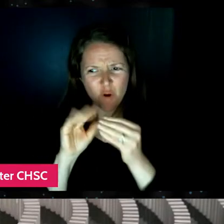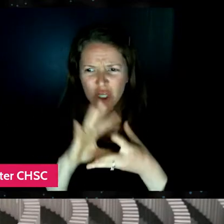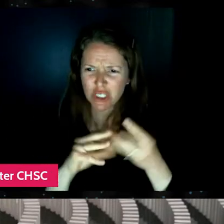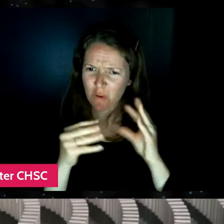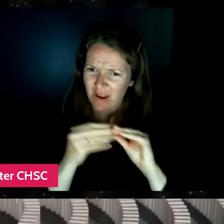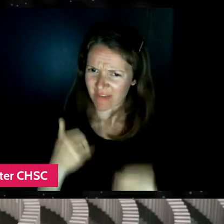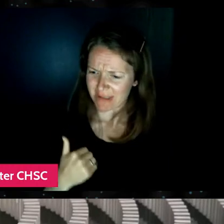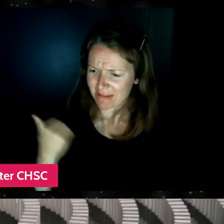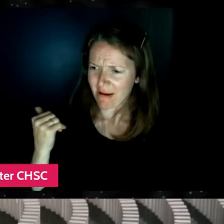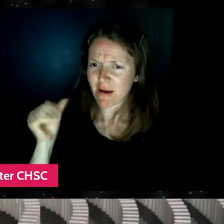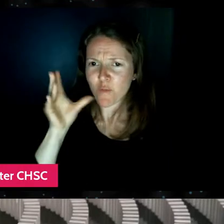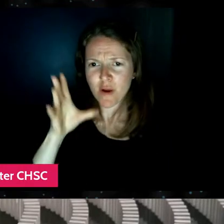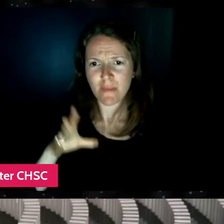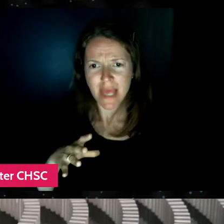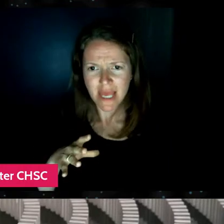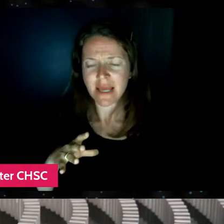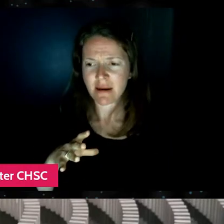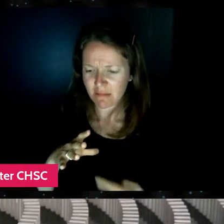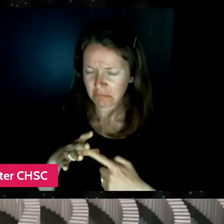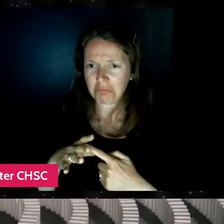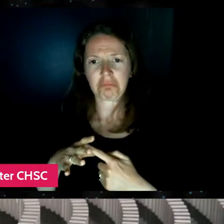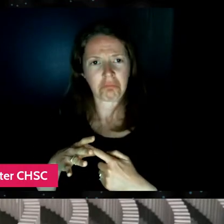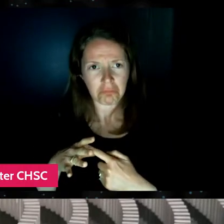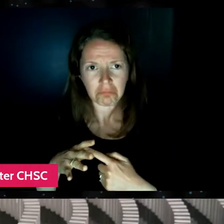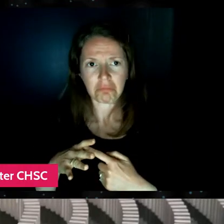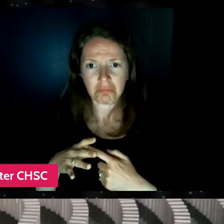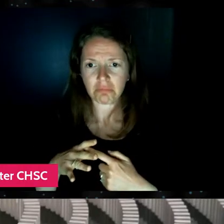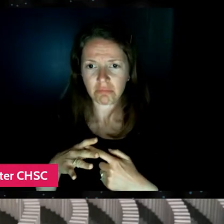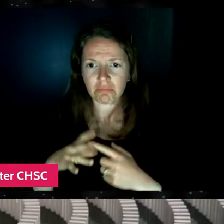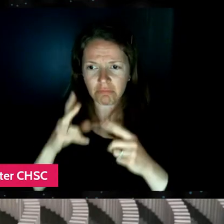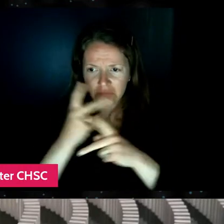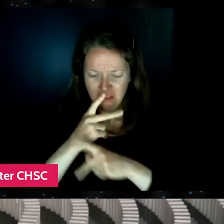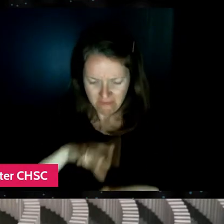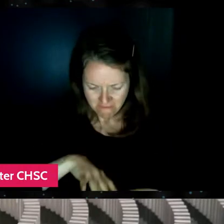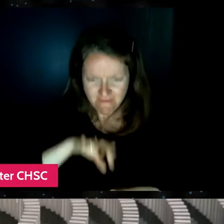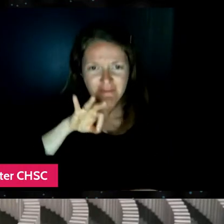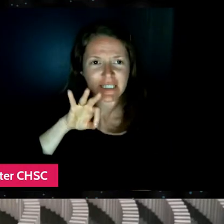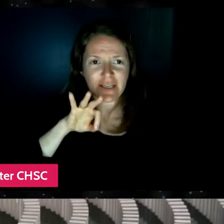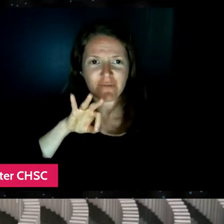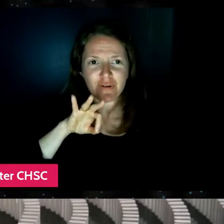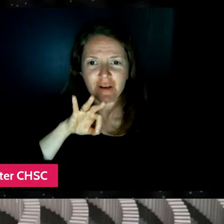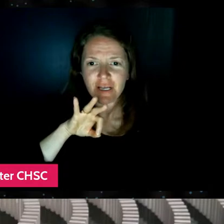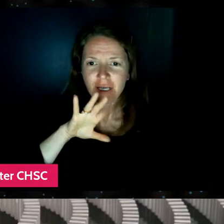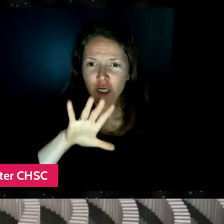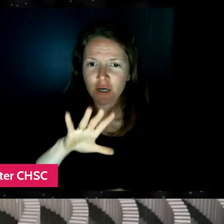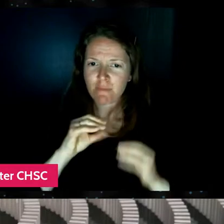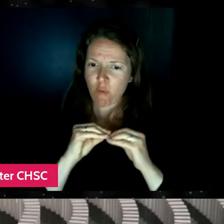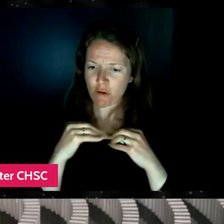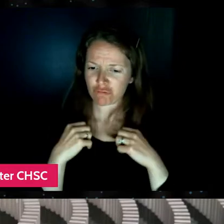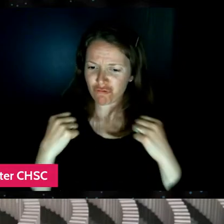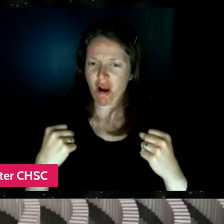sort of, kind of discovering, you know, a bigger, stronger side of herself.